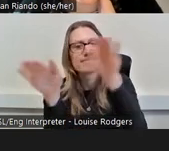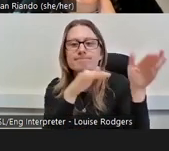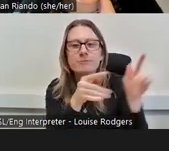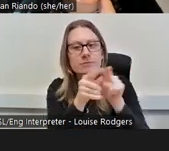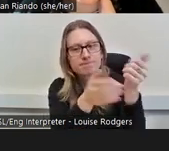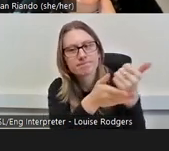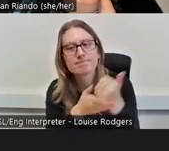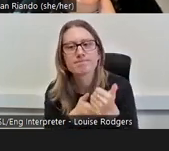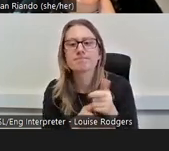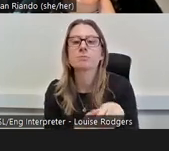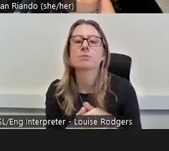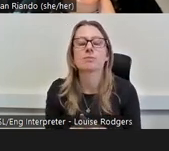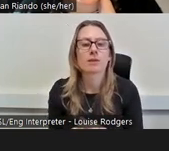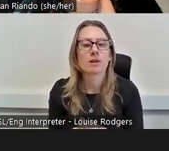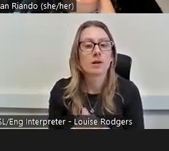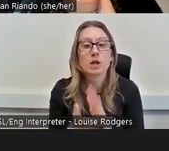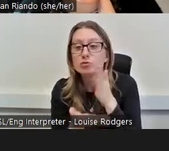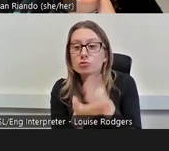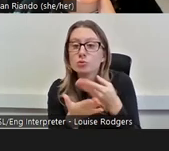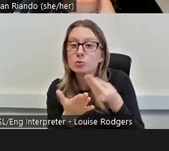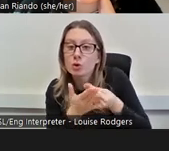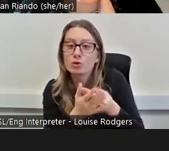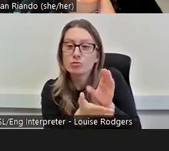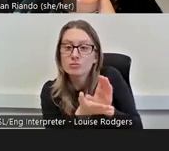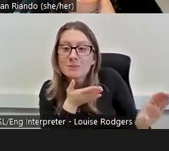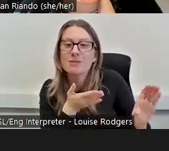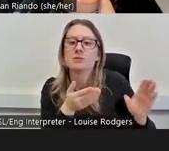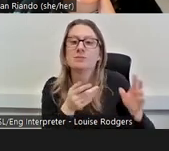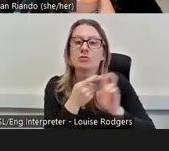‘True cost reimbursement – travel, lunch and childcare’ yes,